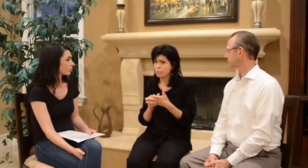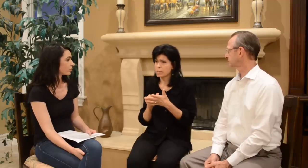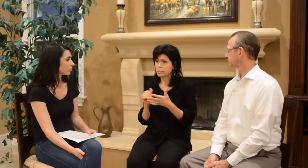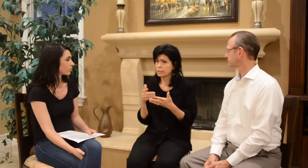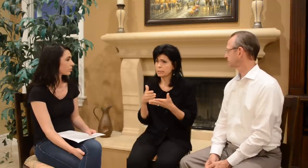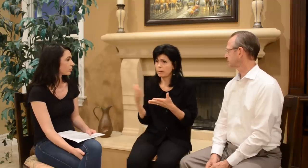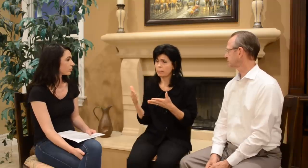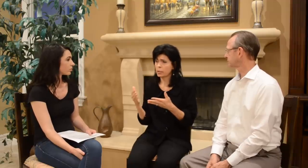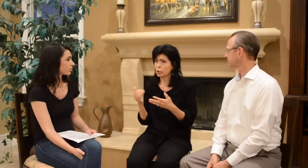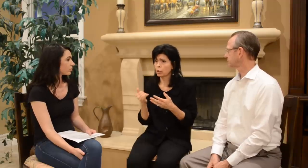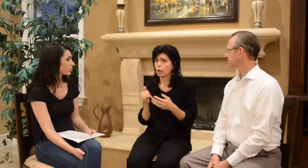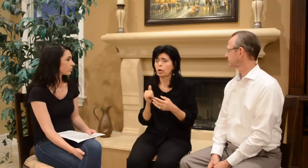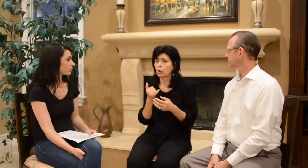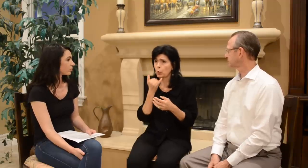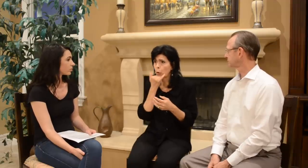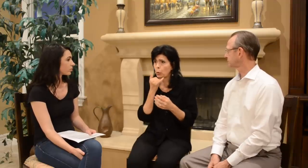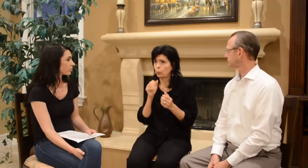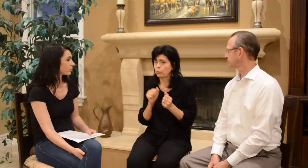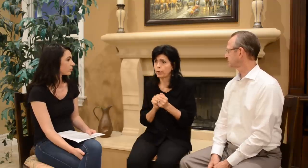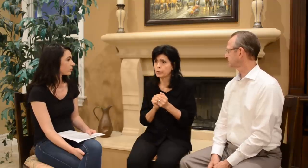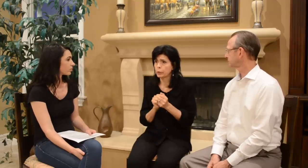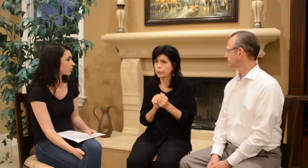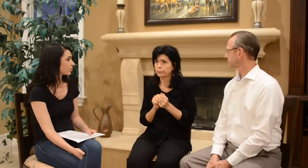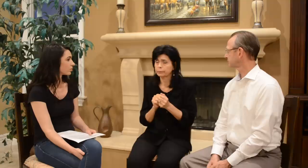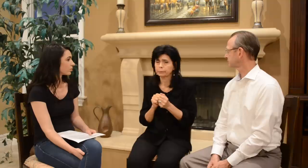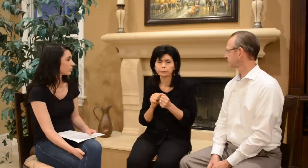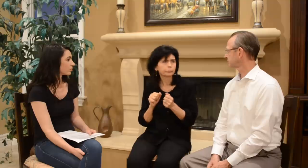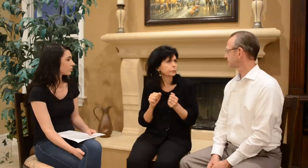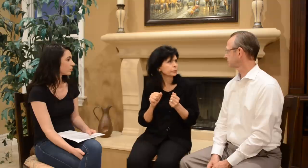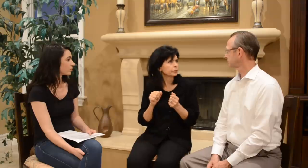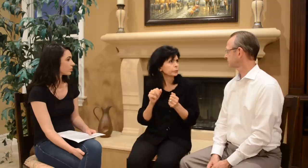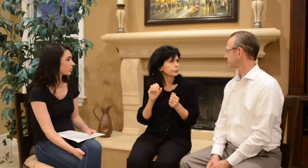And there was something wrong with your…